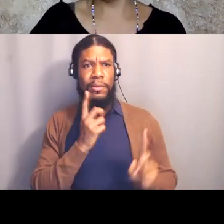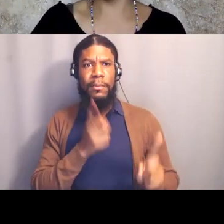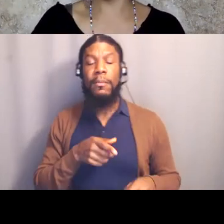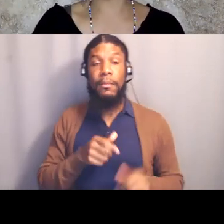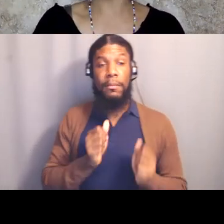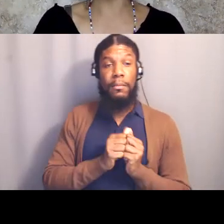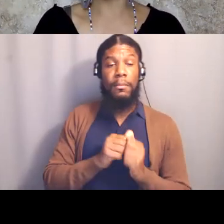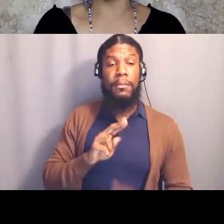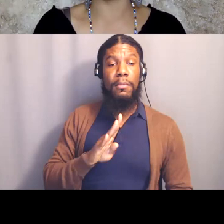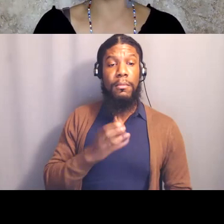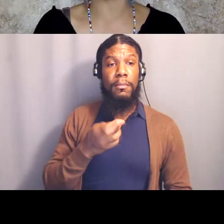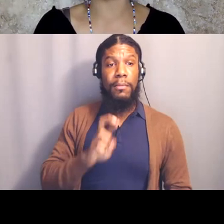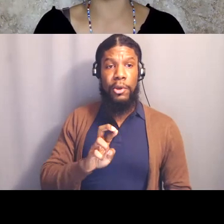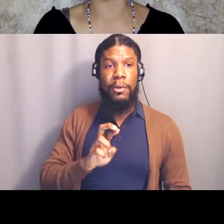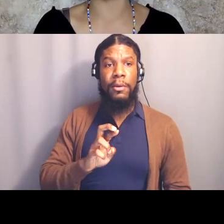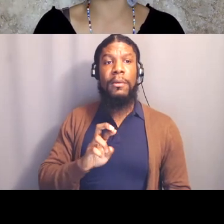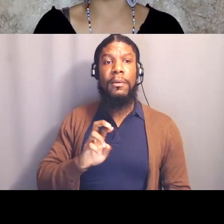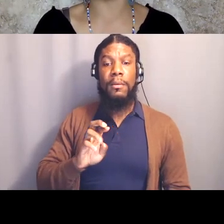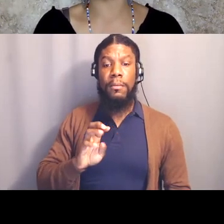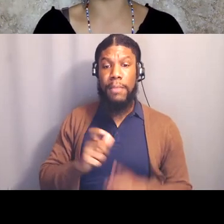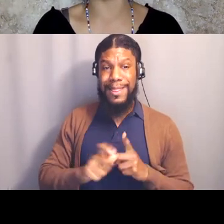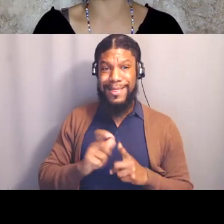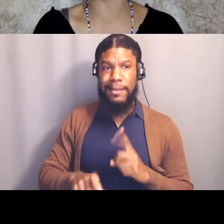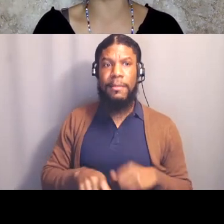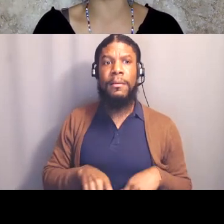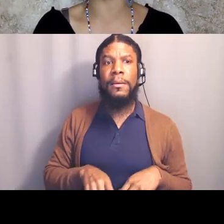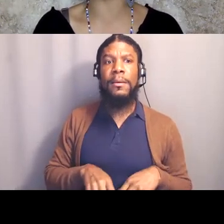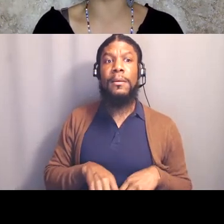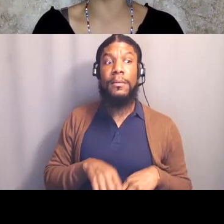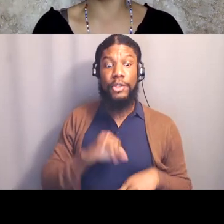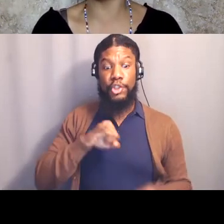Jamal recognized this commanding officer as his uncle,